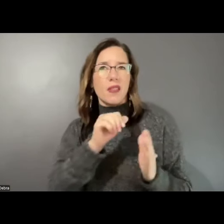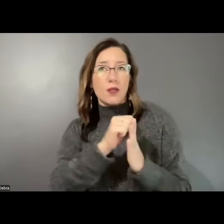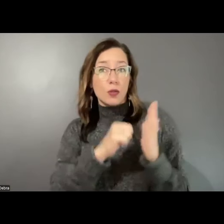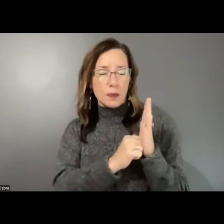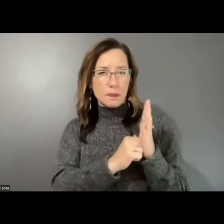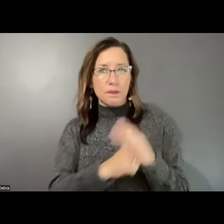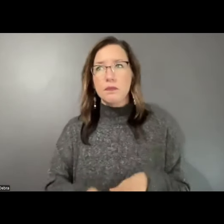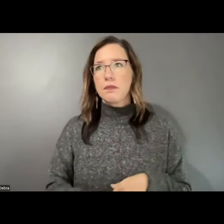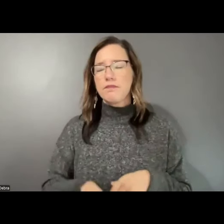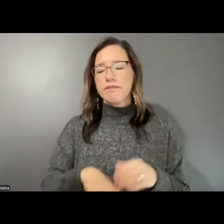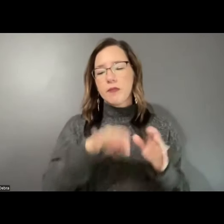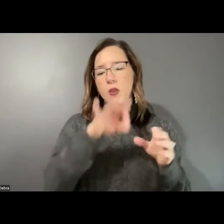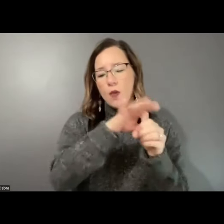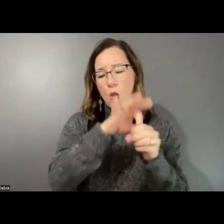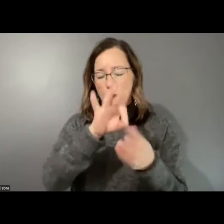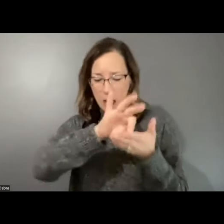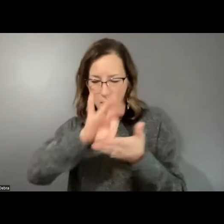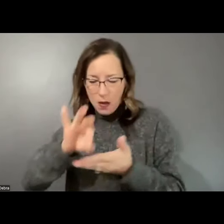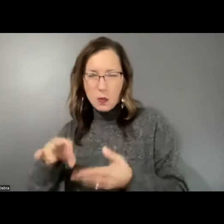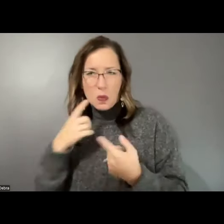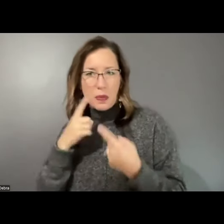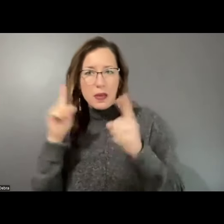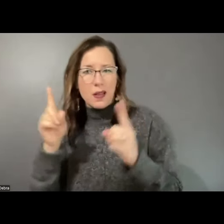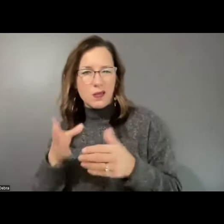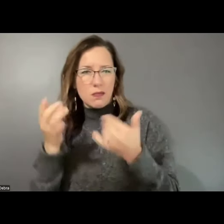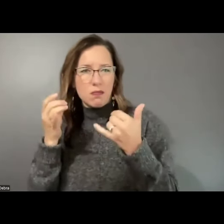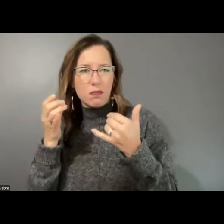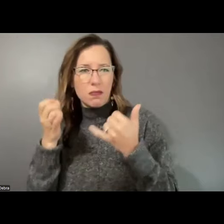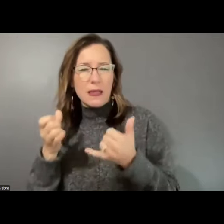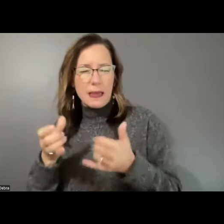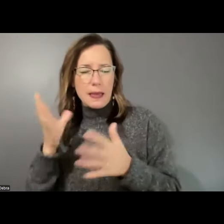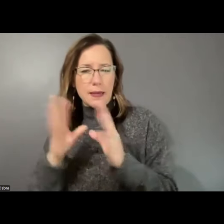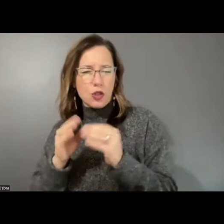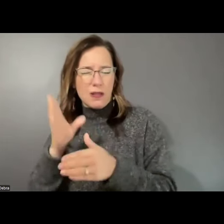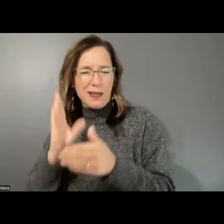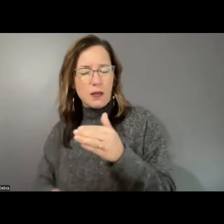tally of the votes will be announced at the end of today's session. The council will be voting by